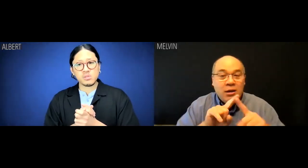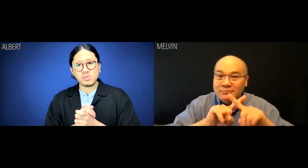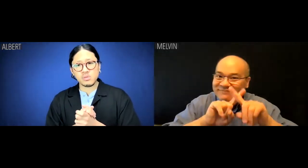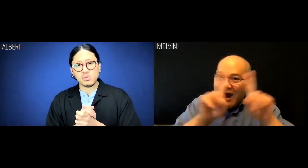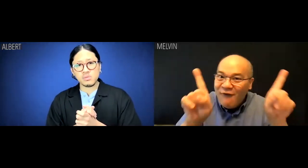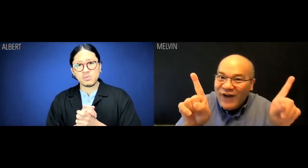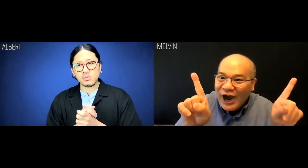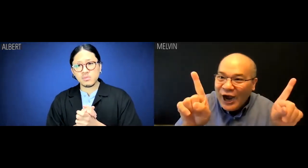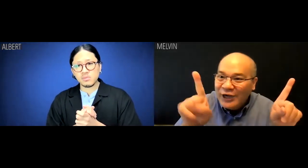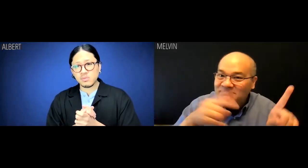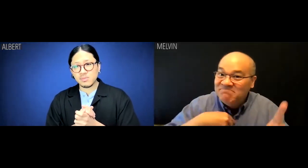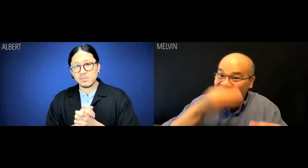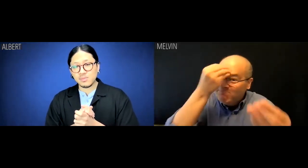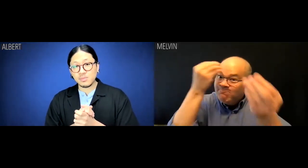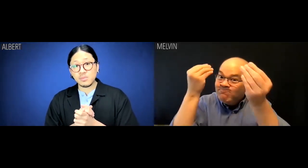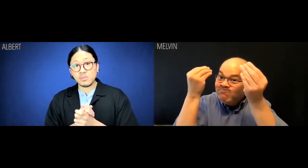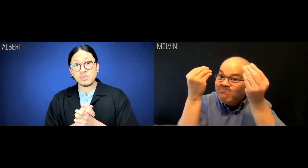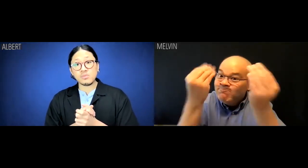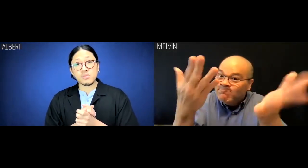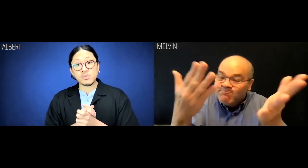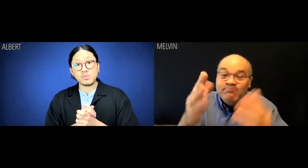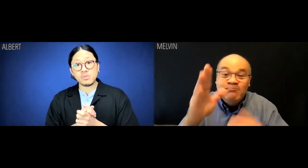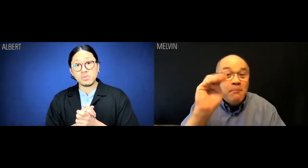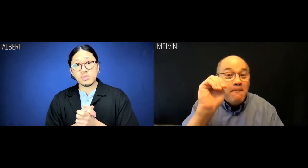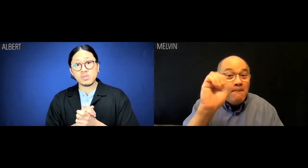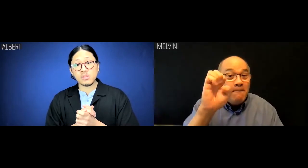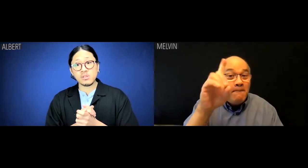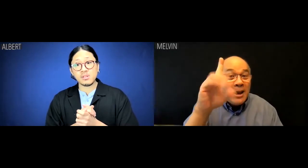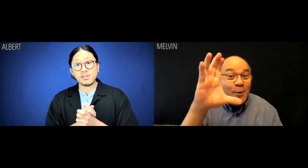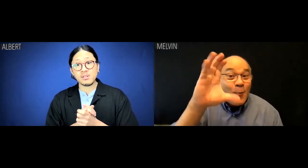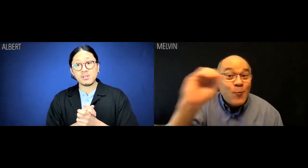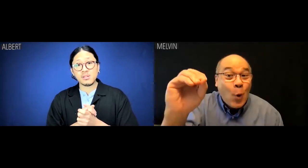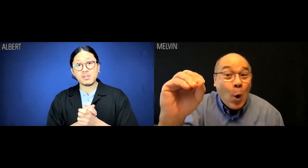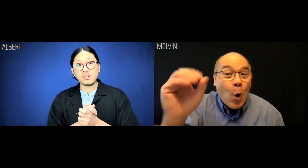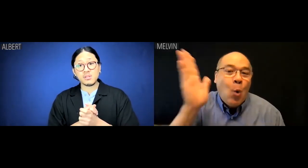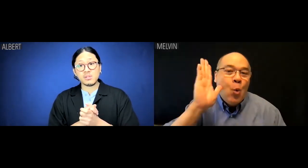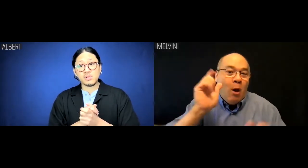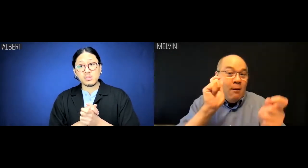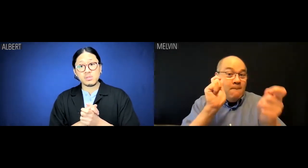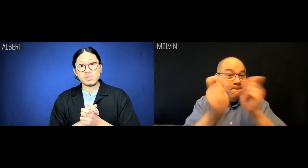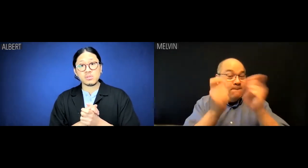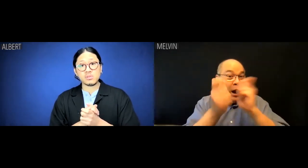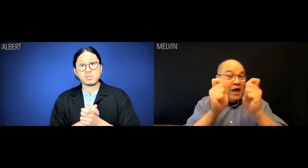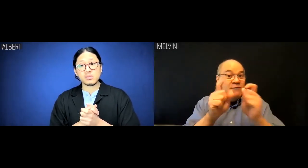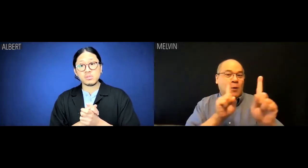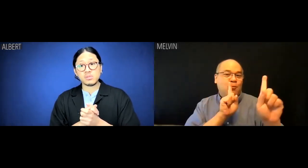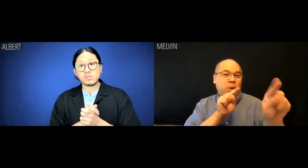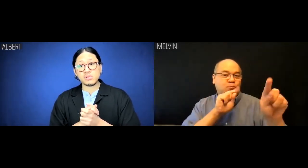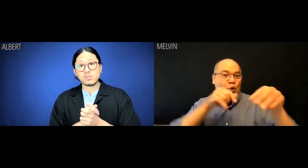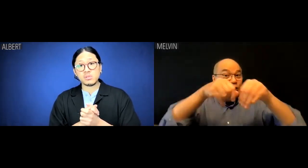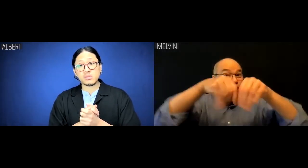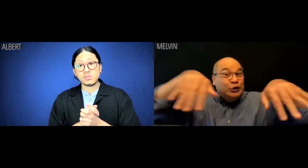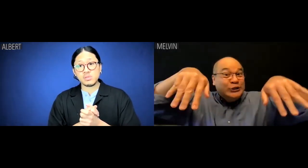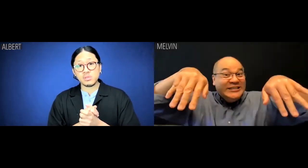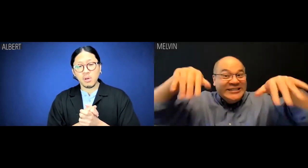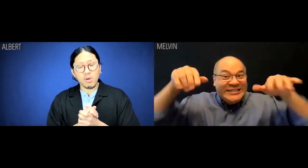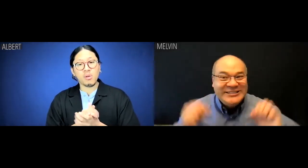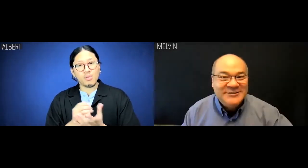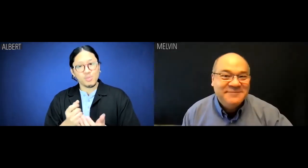However, I do want to inform you that MedCo will be modifying the reporting tree.